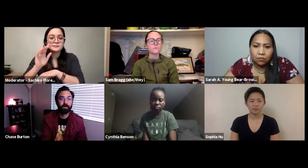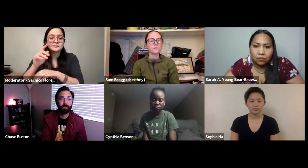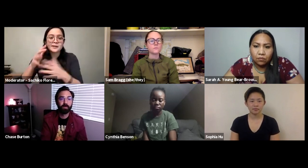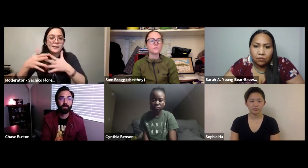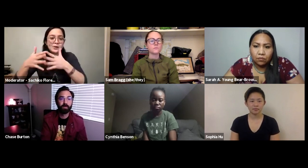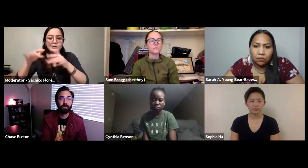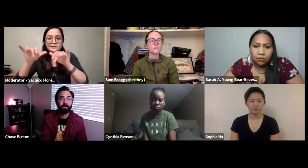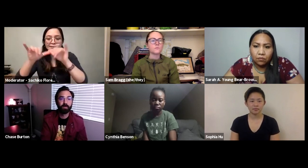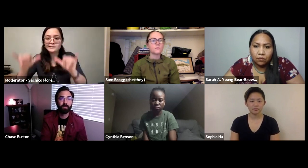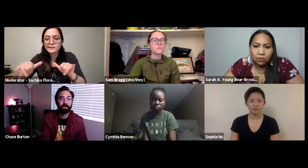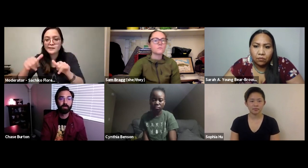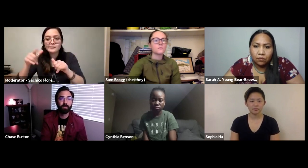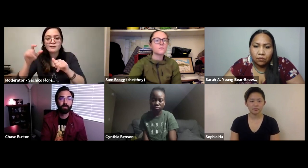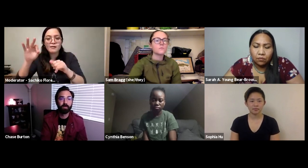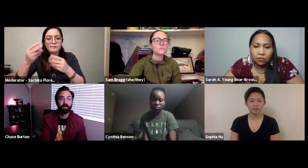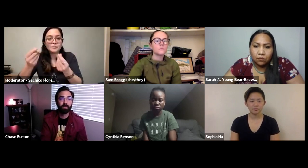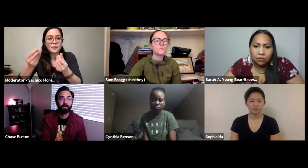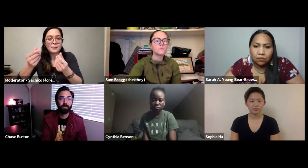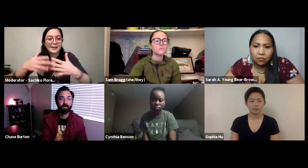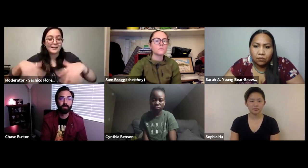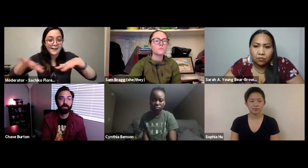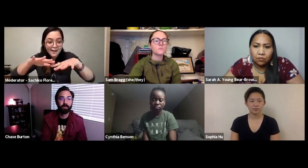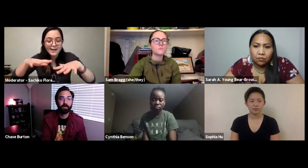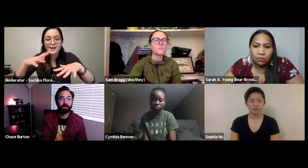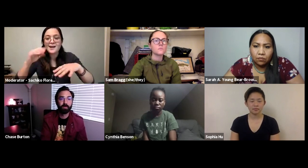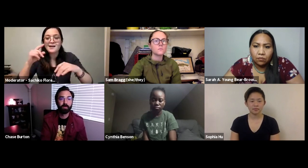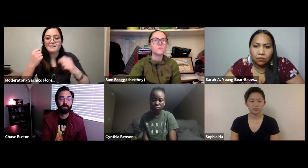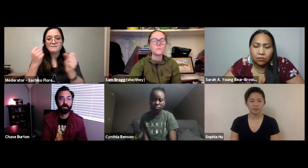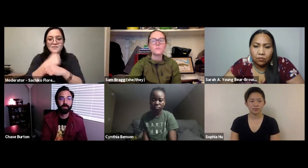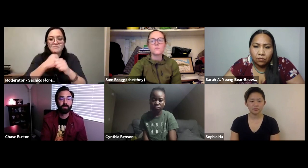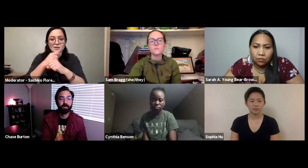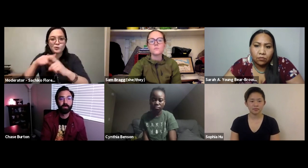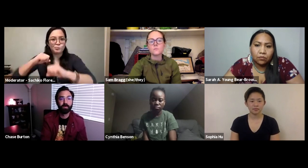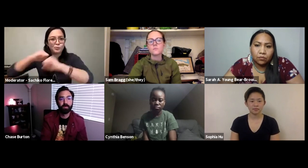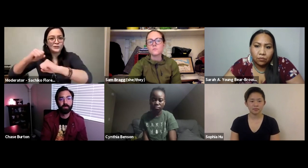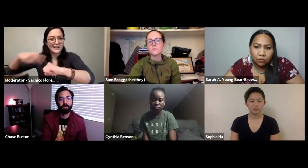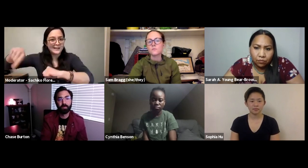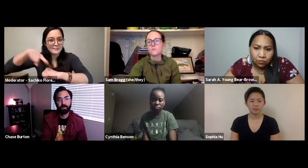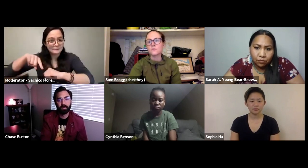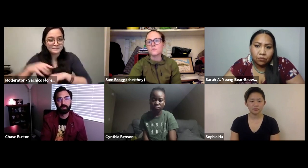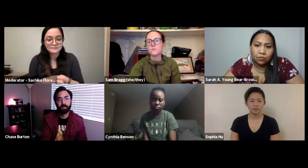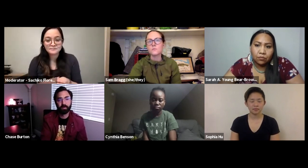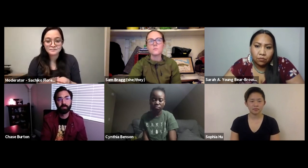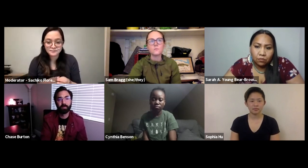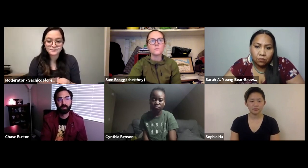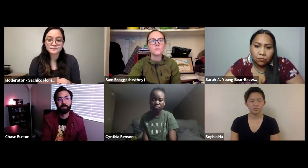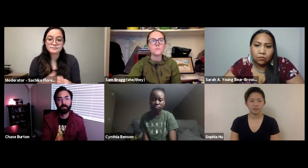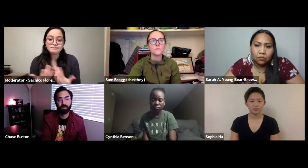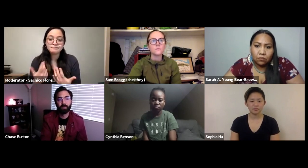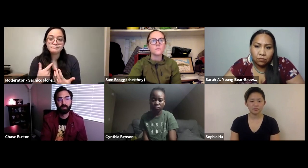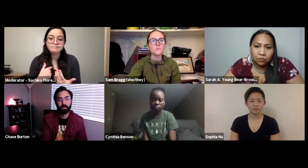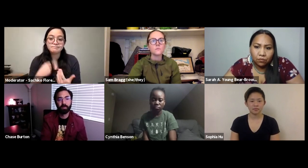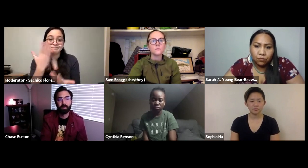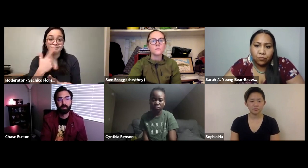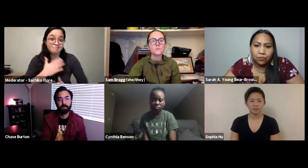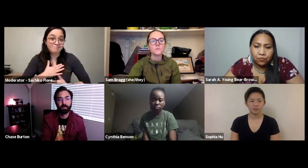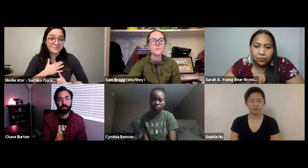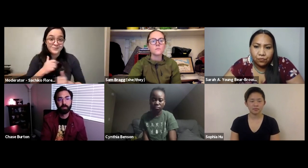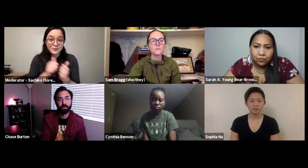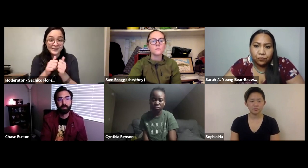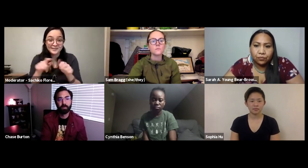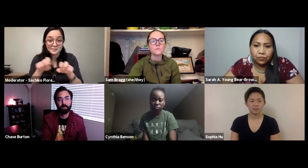film that talks about the American system of public lands and the fight to protect those